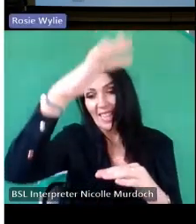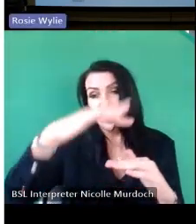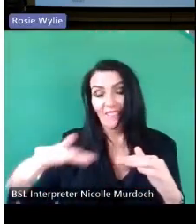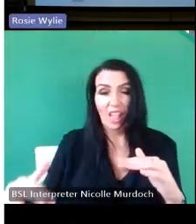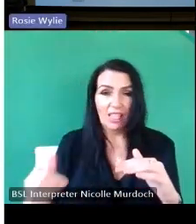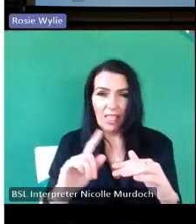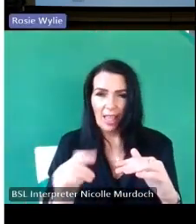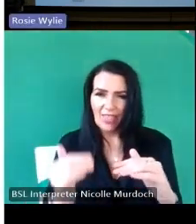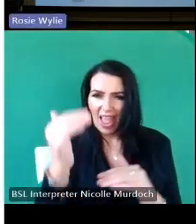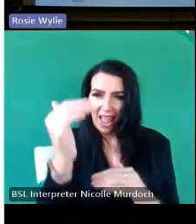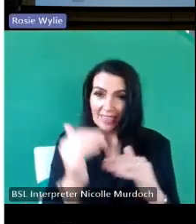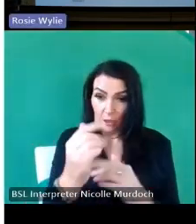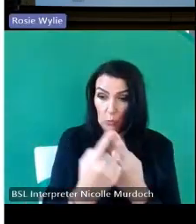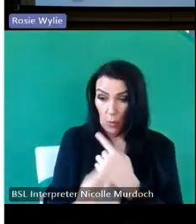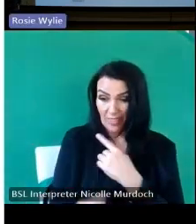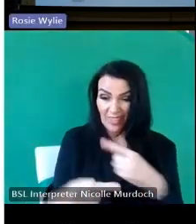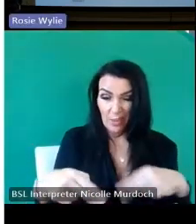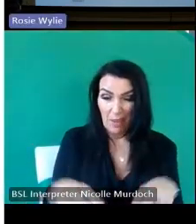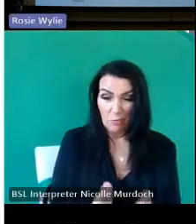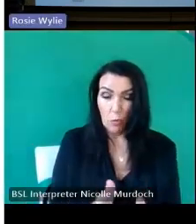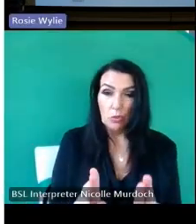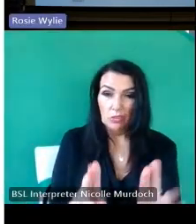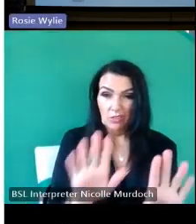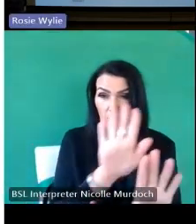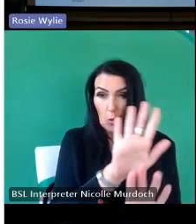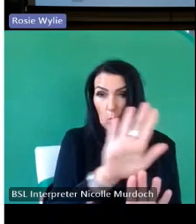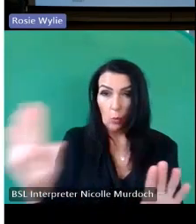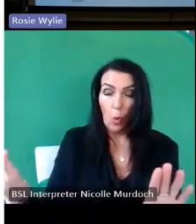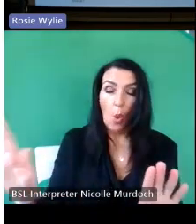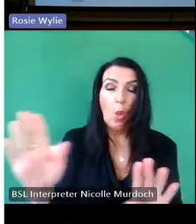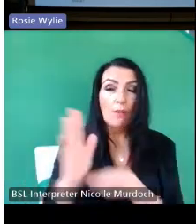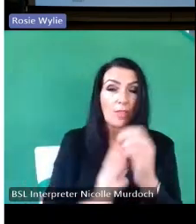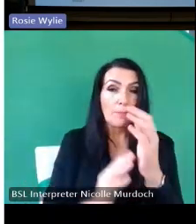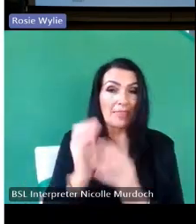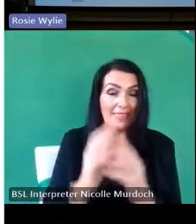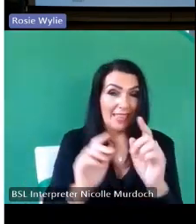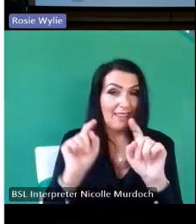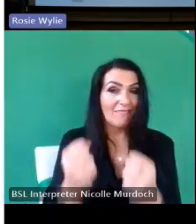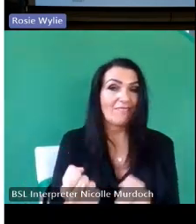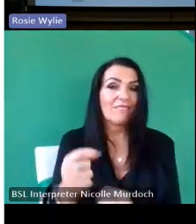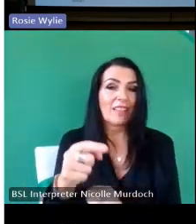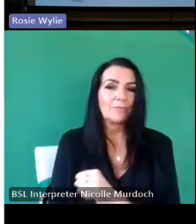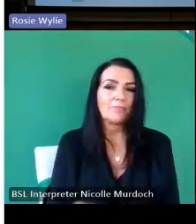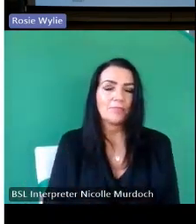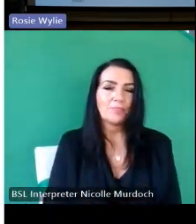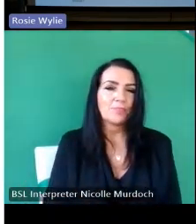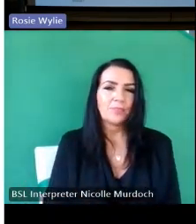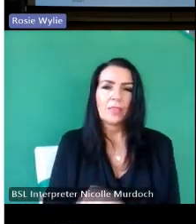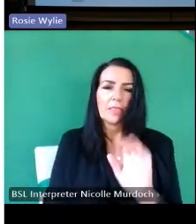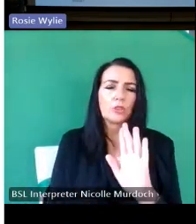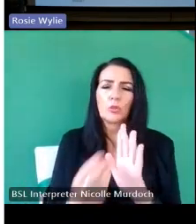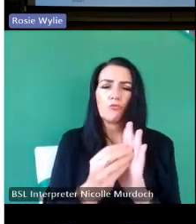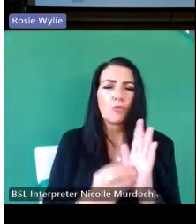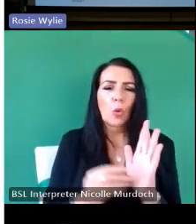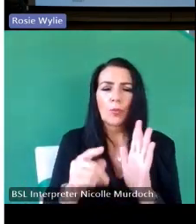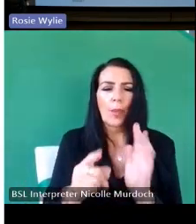my road um on the wall of the building there um I don't record those because they are they for a